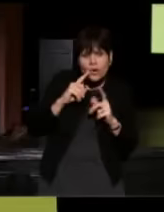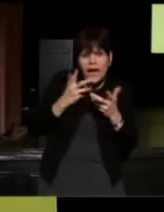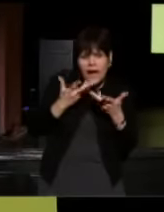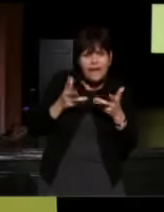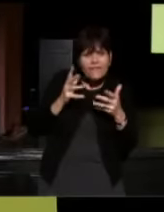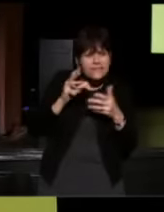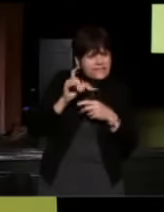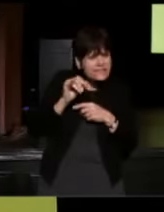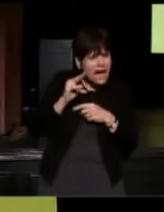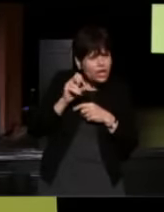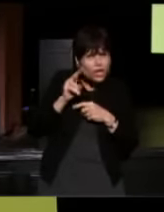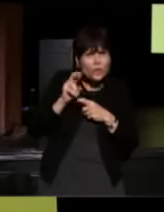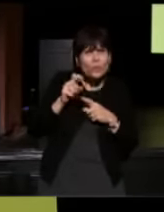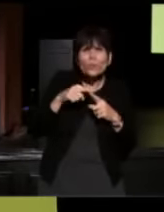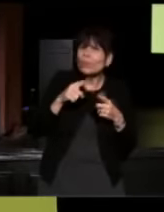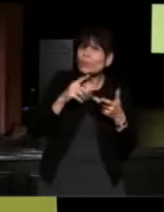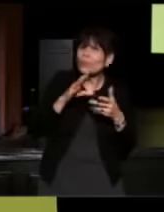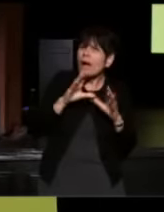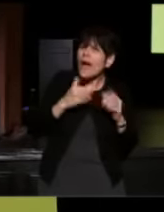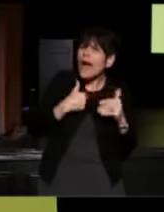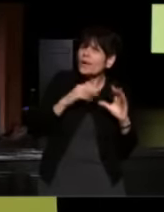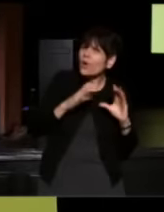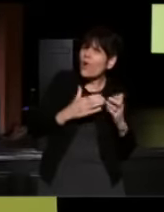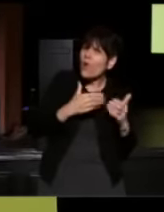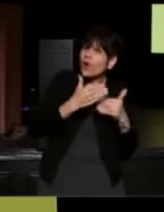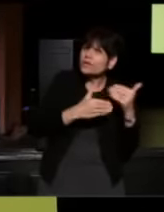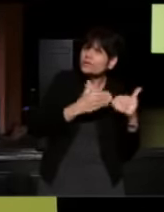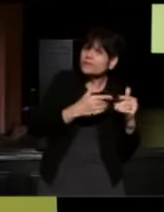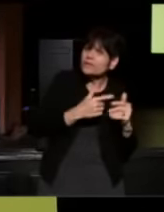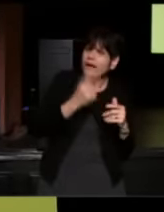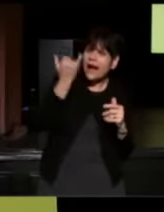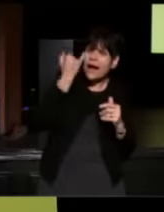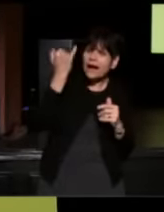The deal of it is, we try to give each other hope,